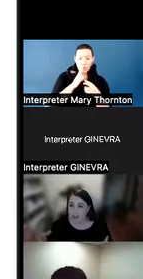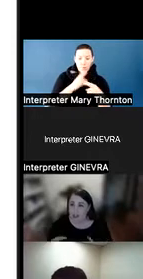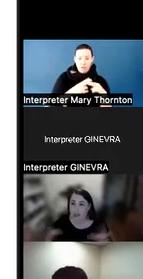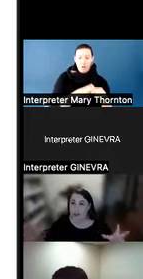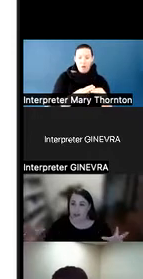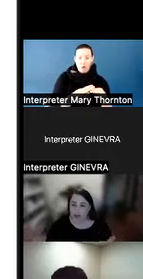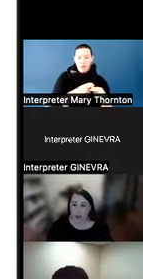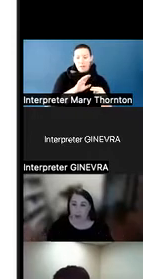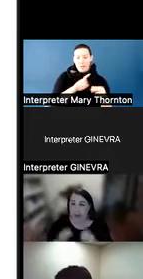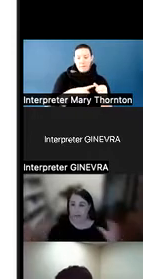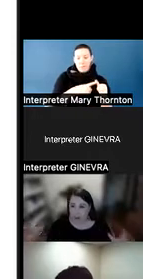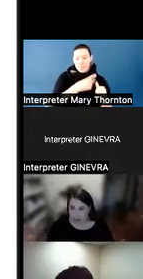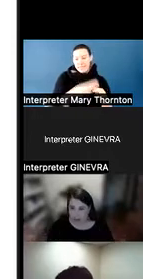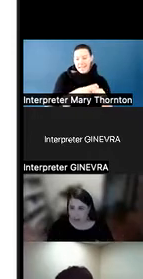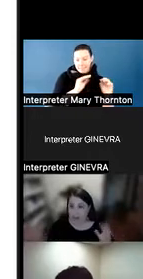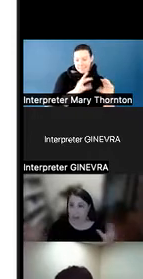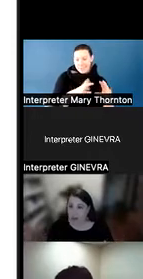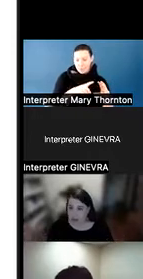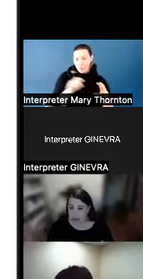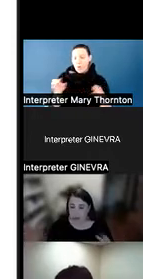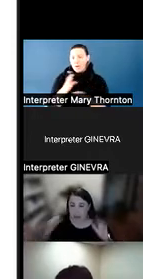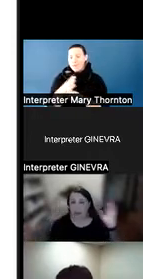do whatever they tell you to do.